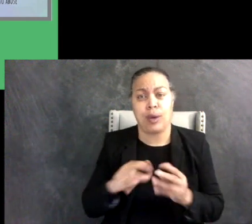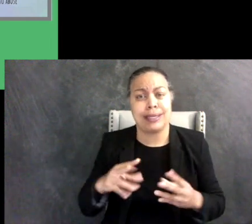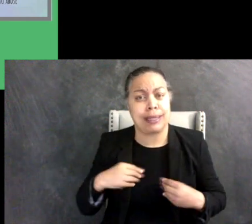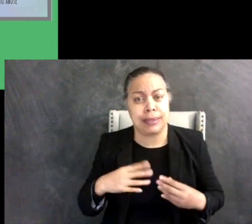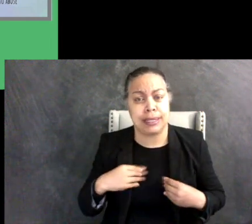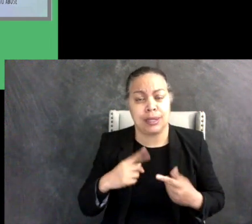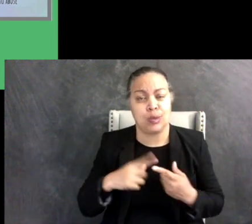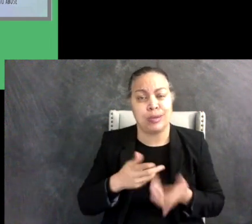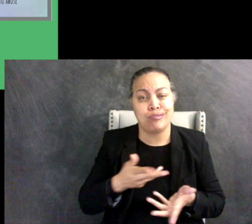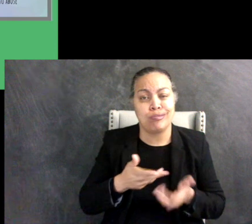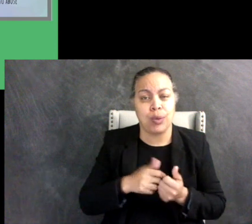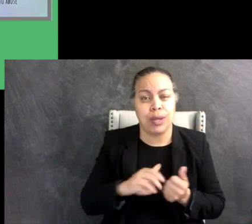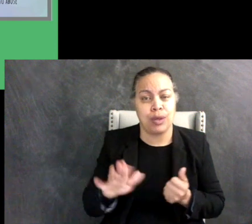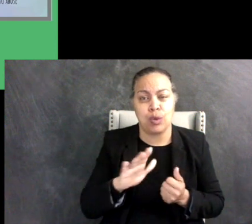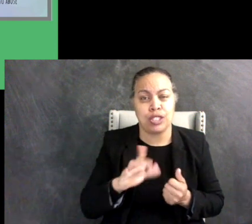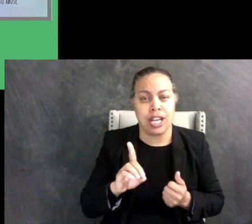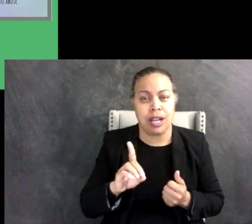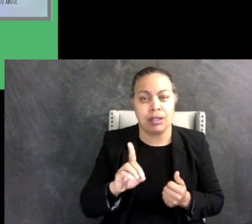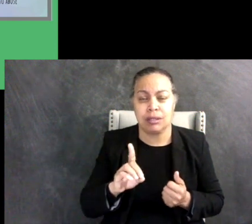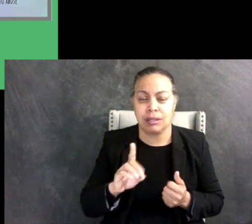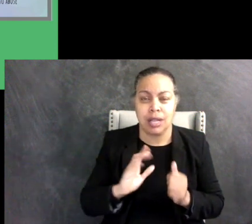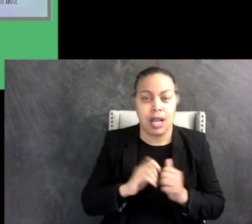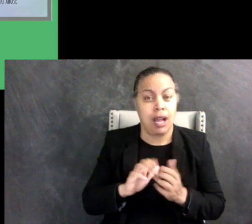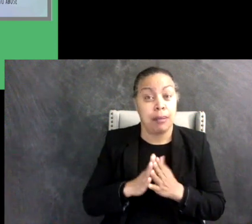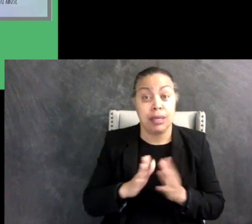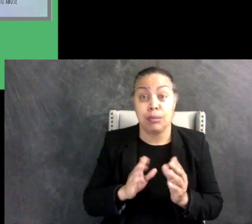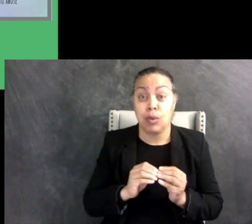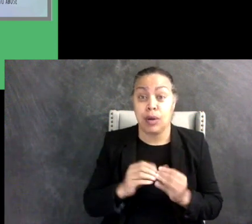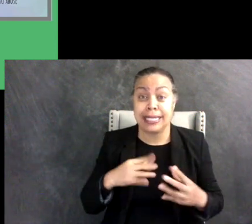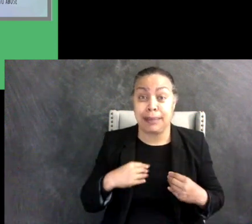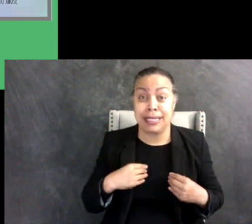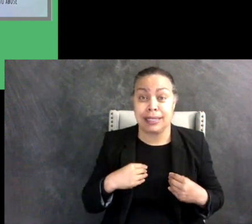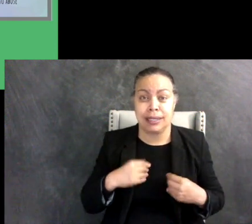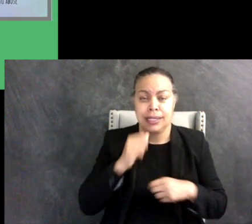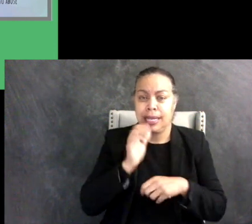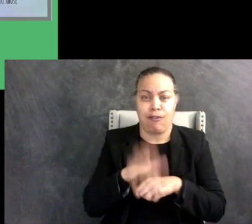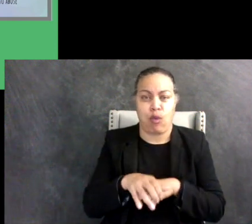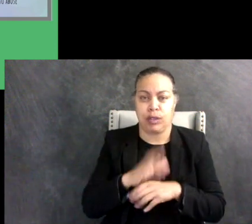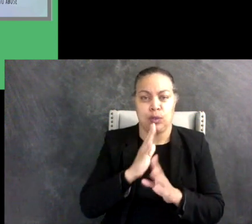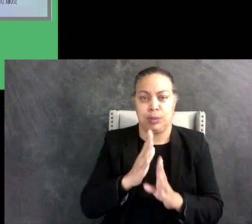with your child. You can be more accepting by not forcing speech because communication has lots of